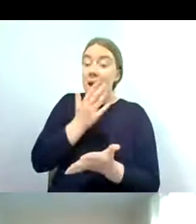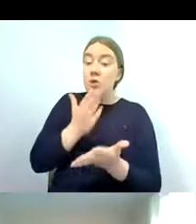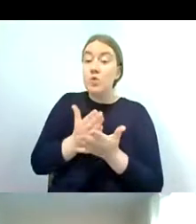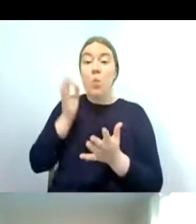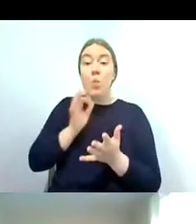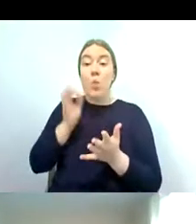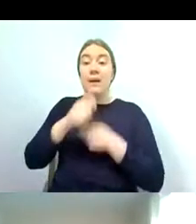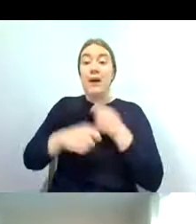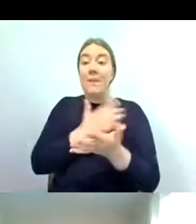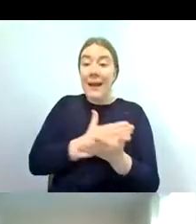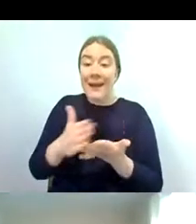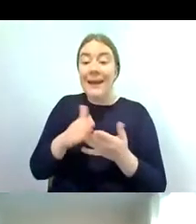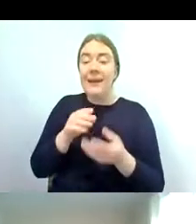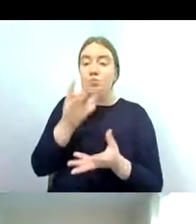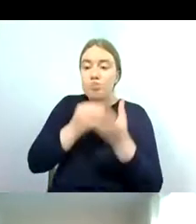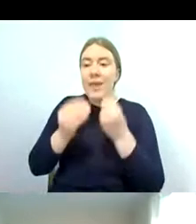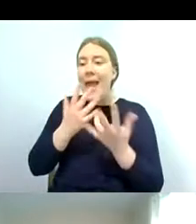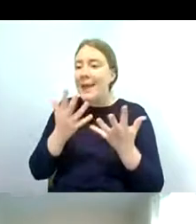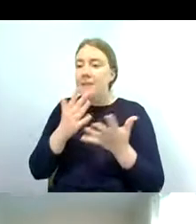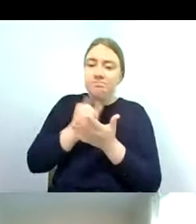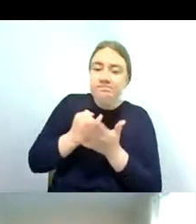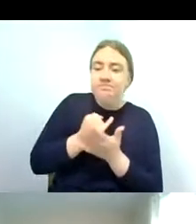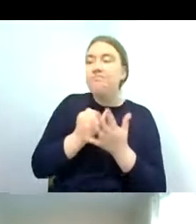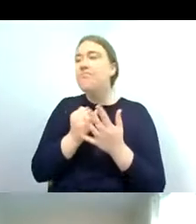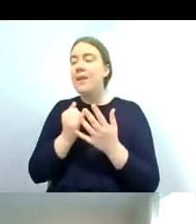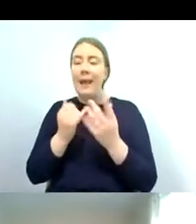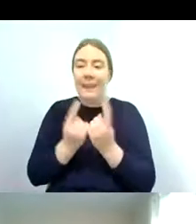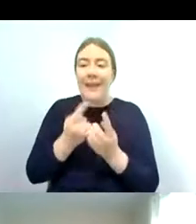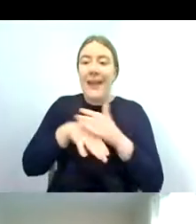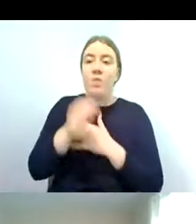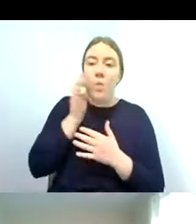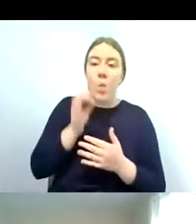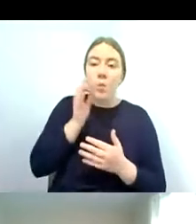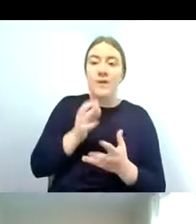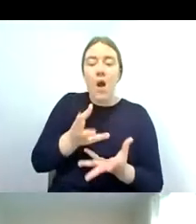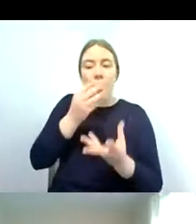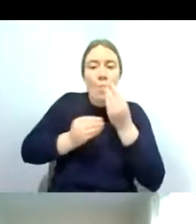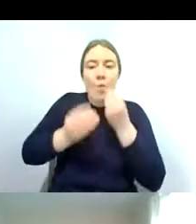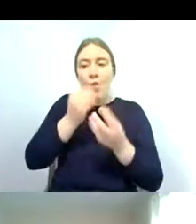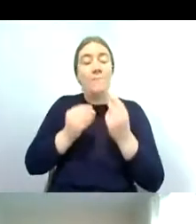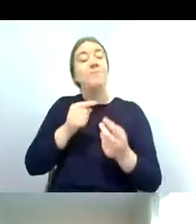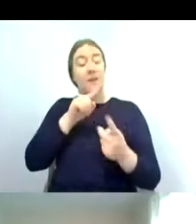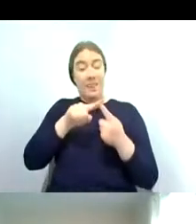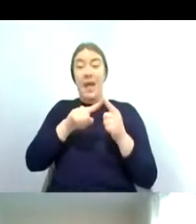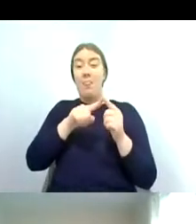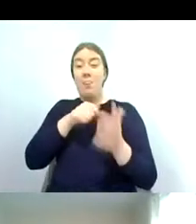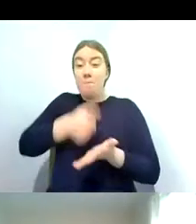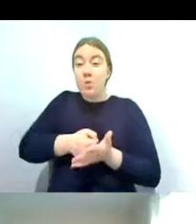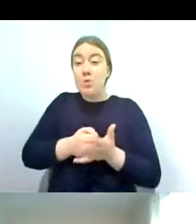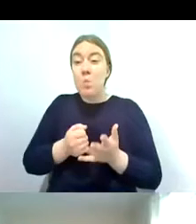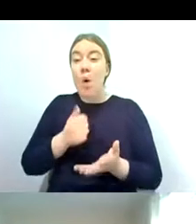within the water they form the basis of many food chains and most importantly for tonight they act